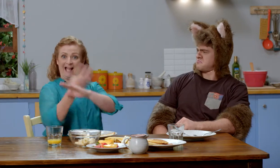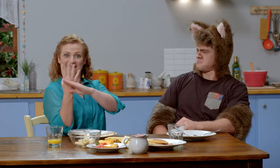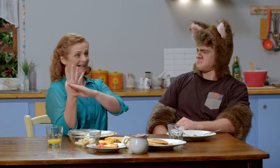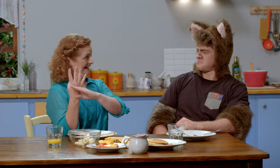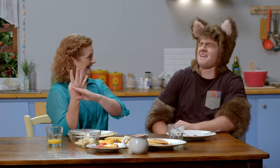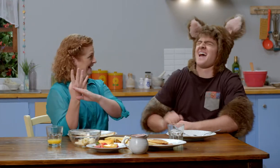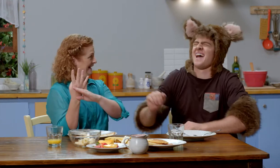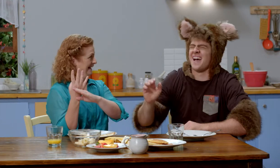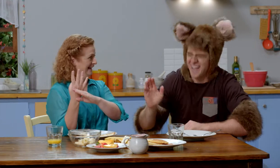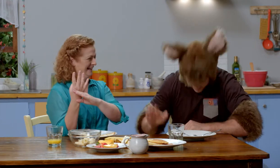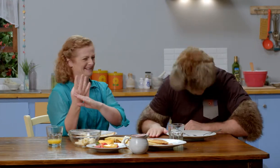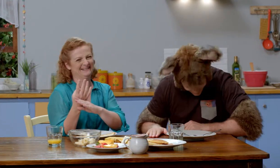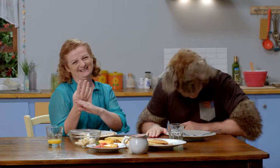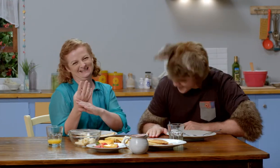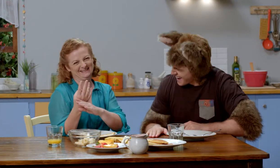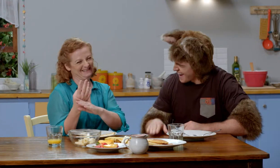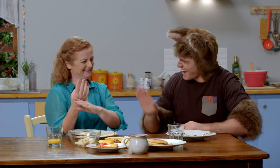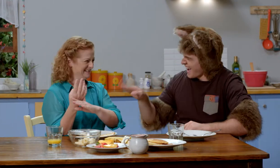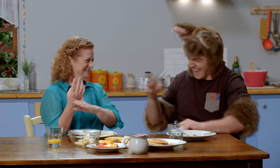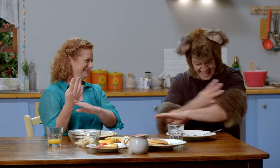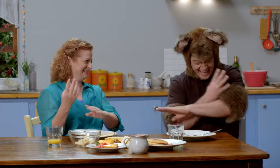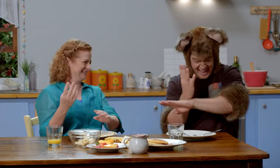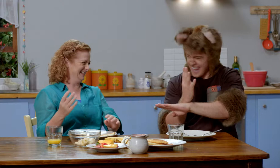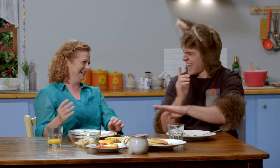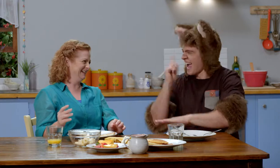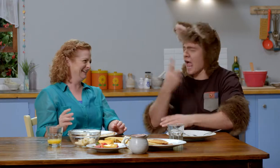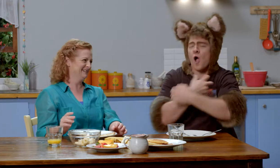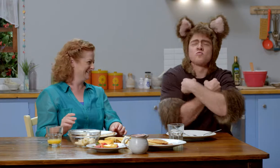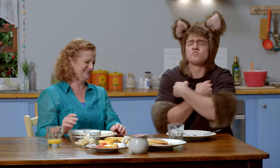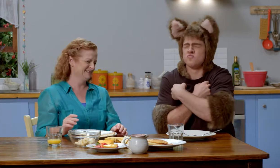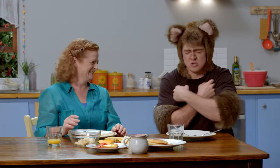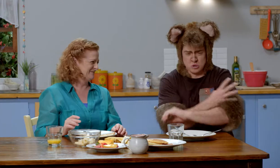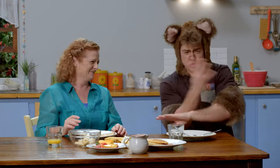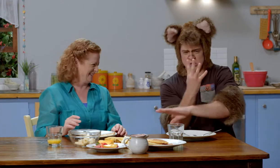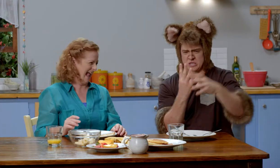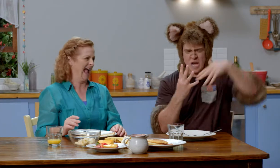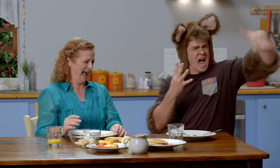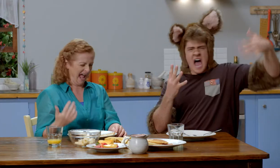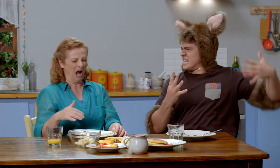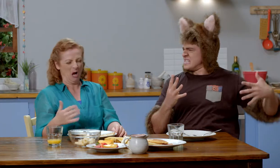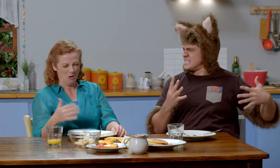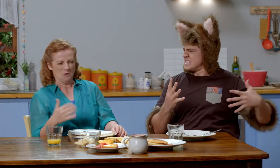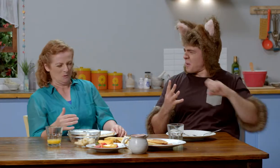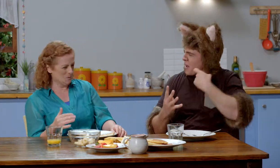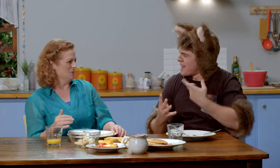what about an echidna? Ha ha ha! An echidna! You can’t cuddle an echidna, it’s too sharp!